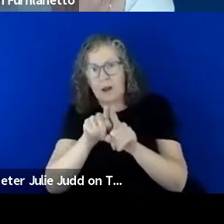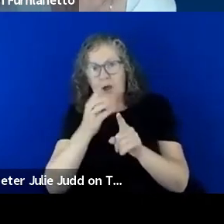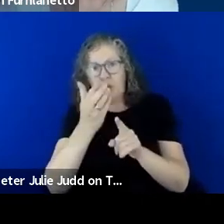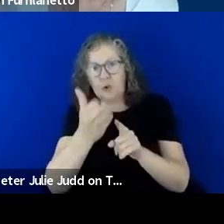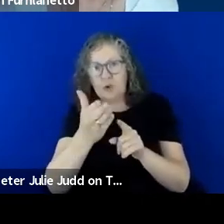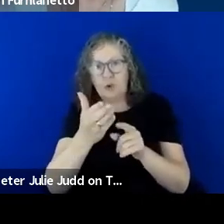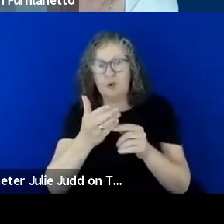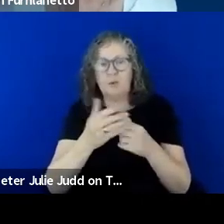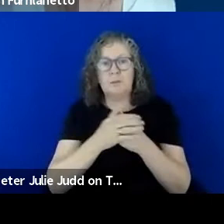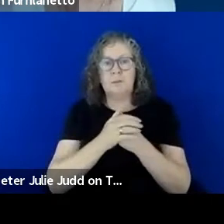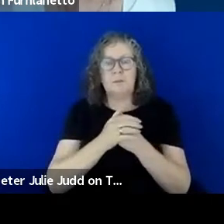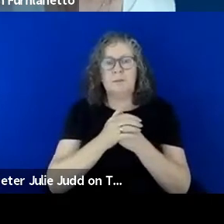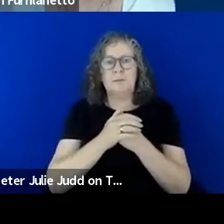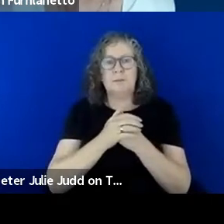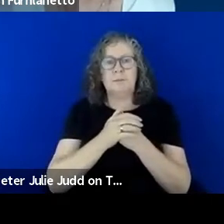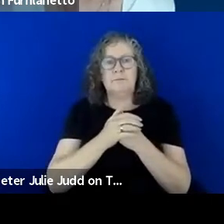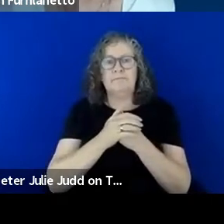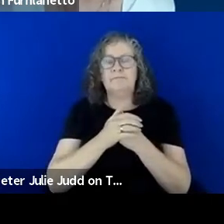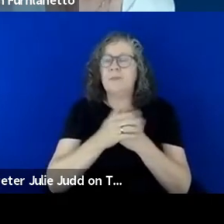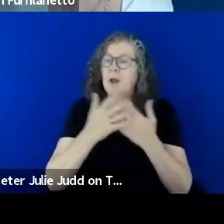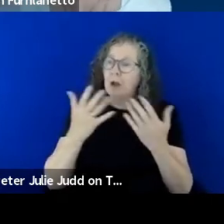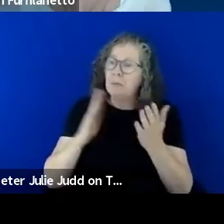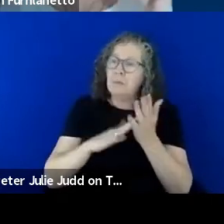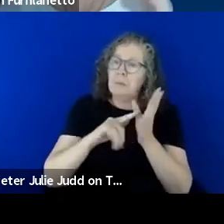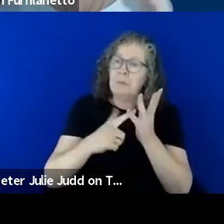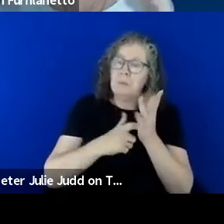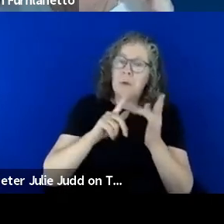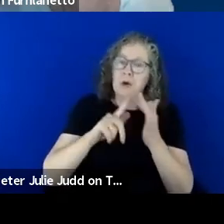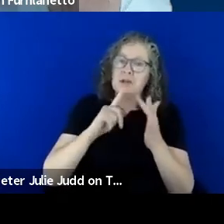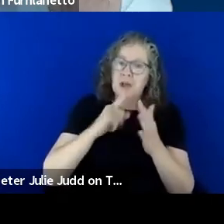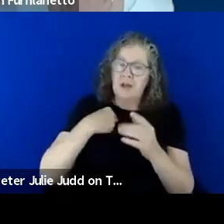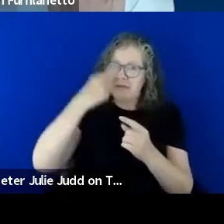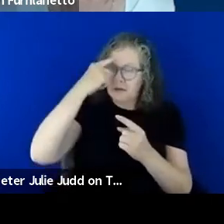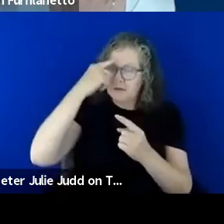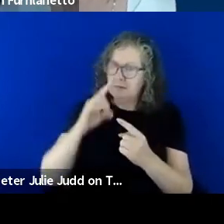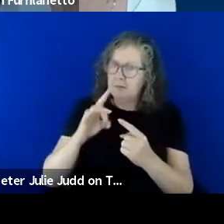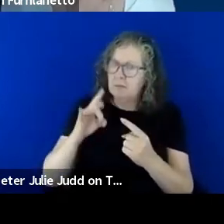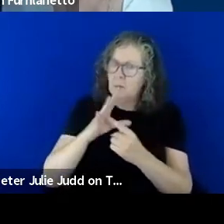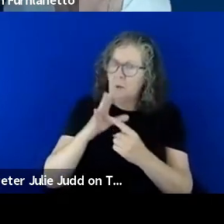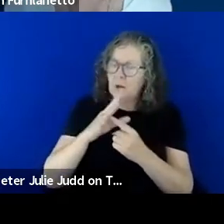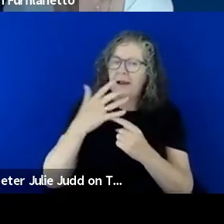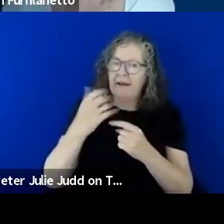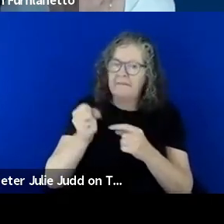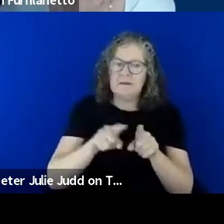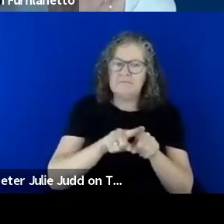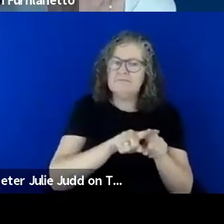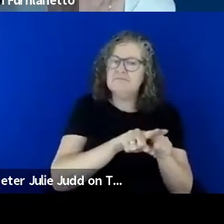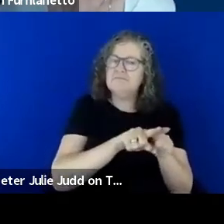Look I think it's critical that it is consistency you know, I think it's